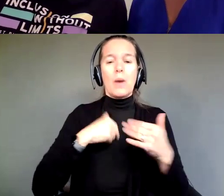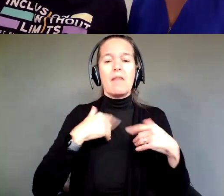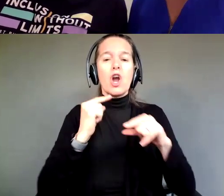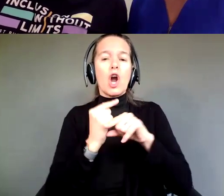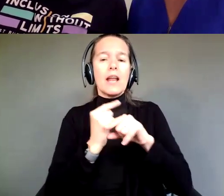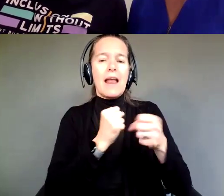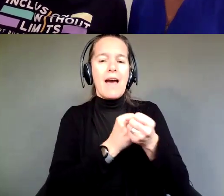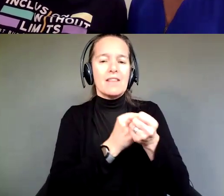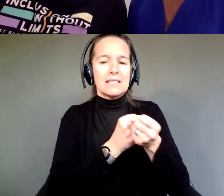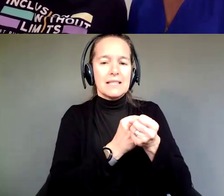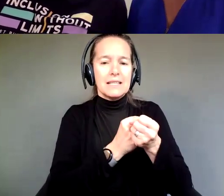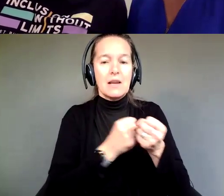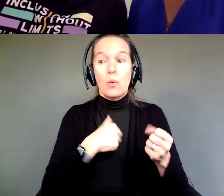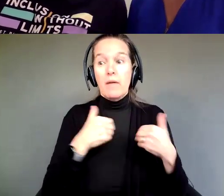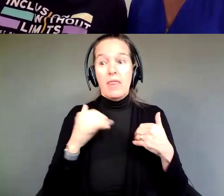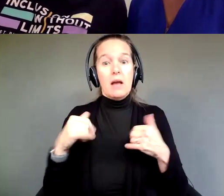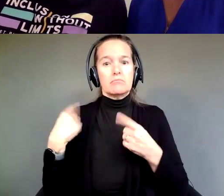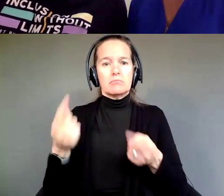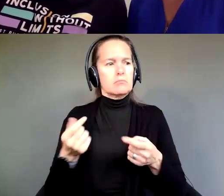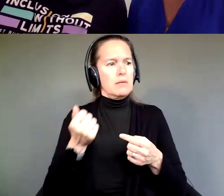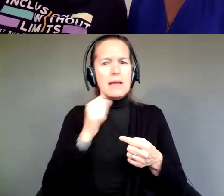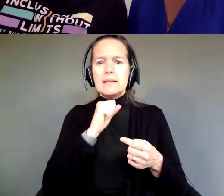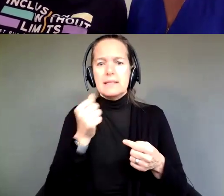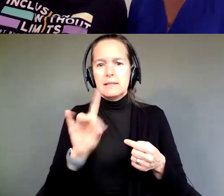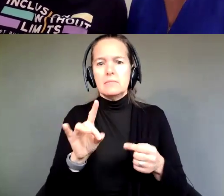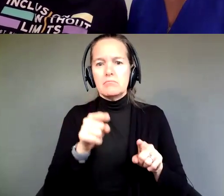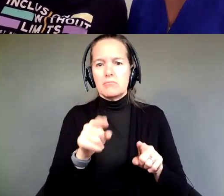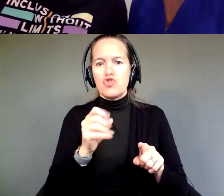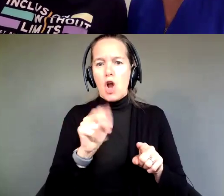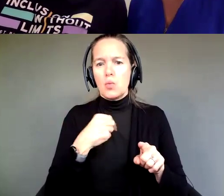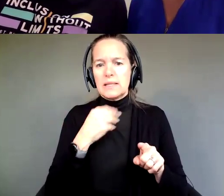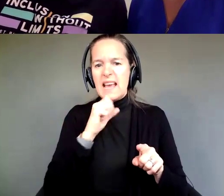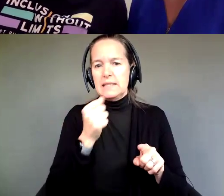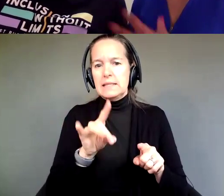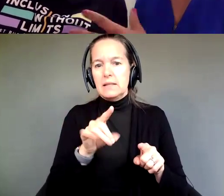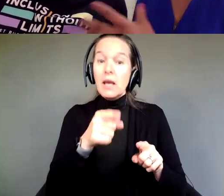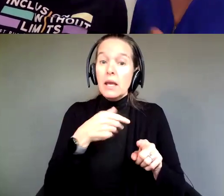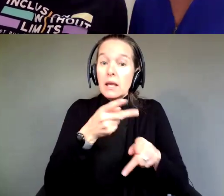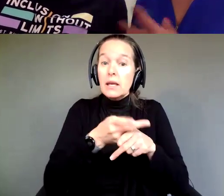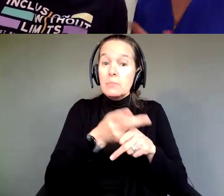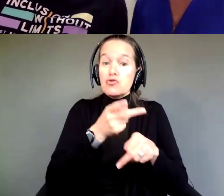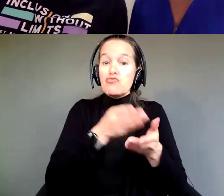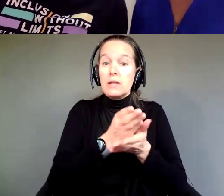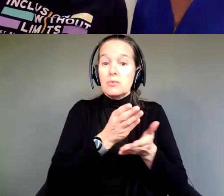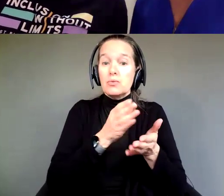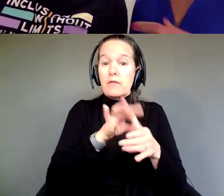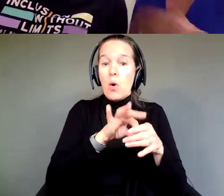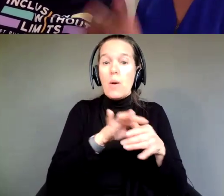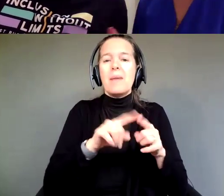We have had that since he was 18 years old. He does retain the right to vote, but everything regarding Shawn Goes Bananas and anything